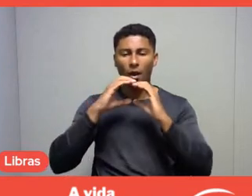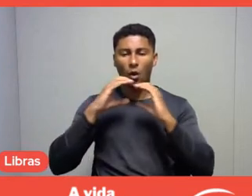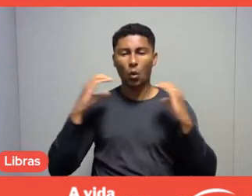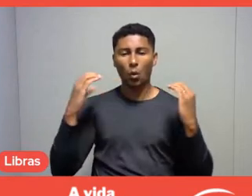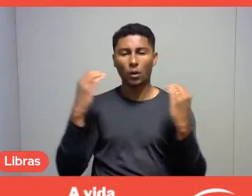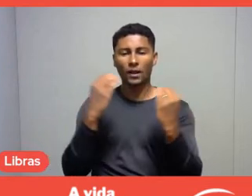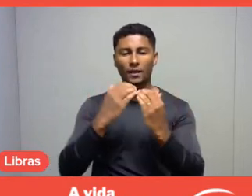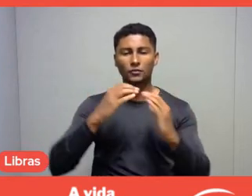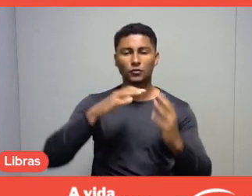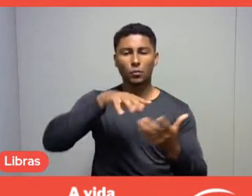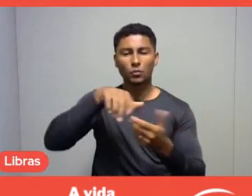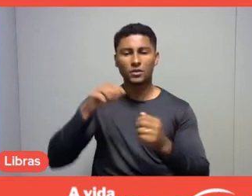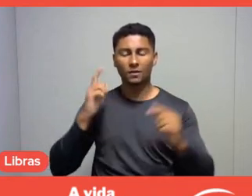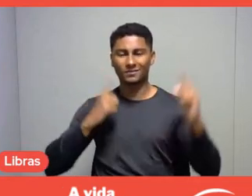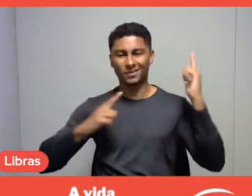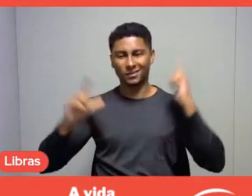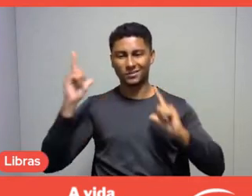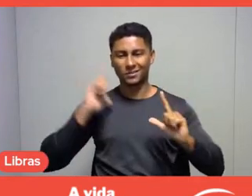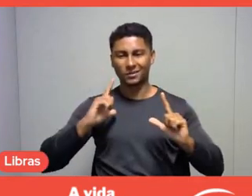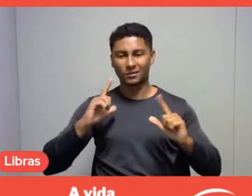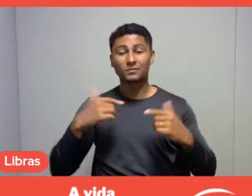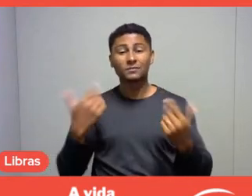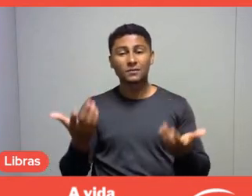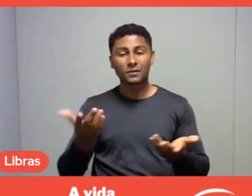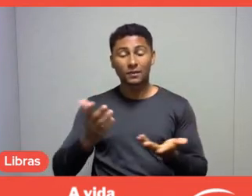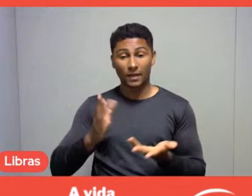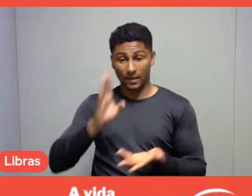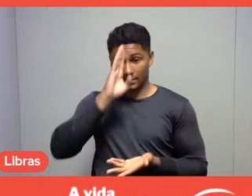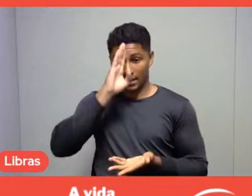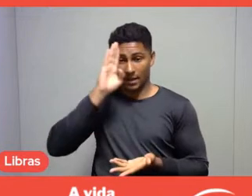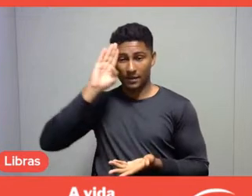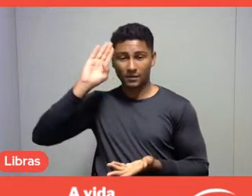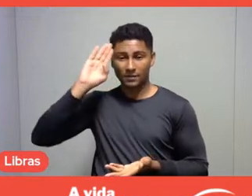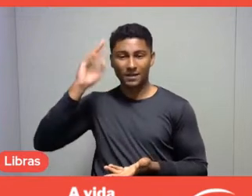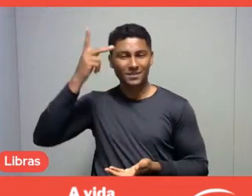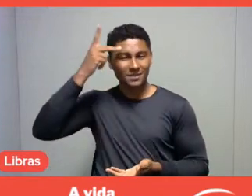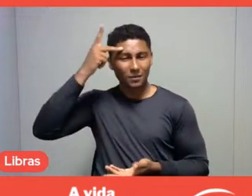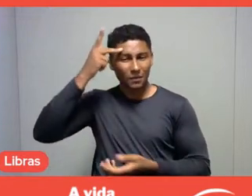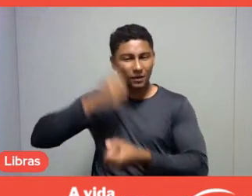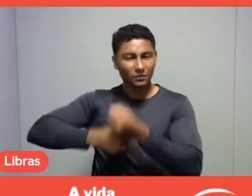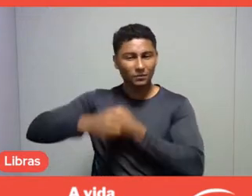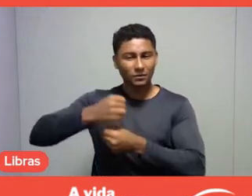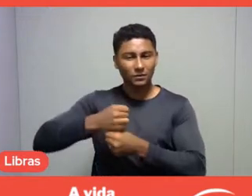which was held by Sesc São Paulo in 2018 and promoted by the World Leisure Organization.